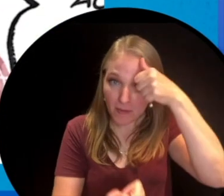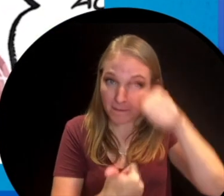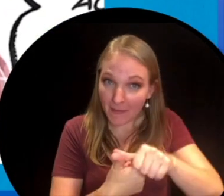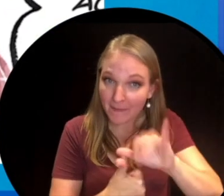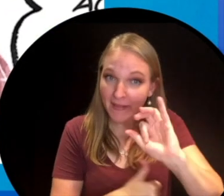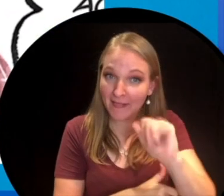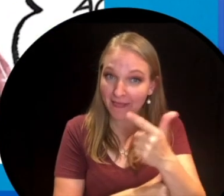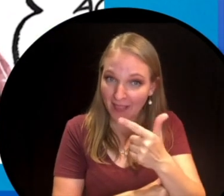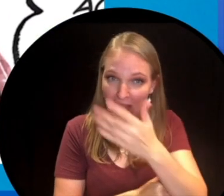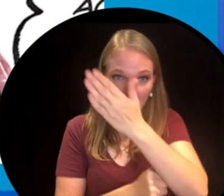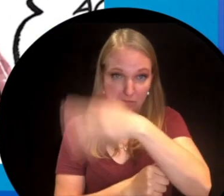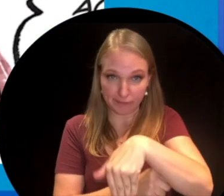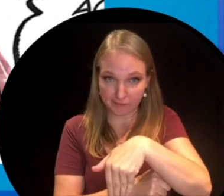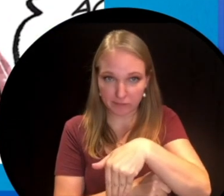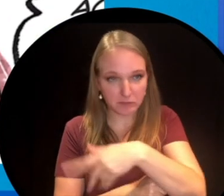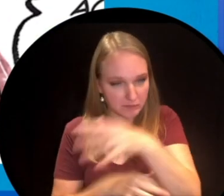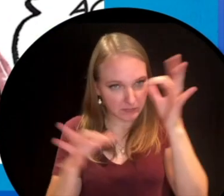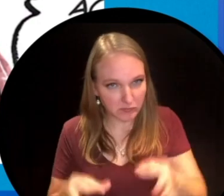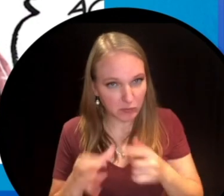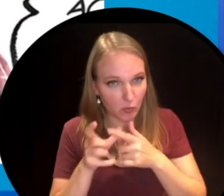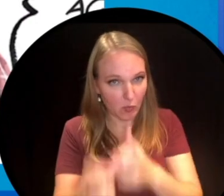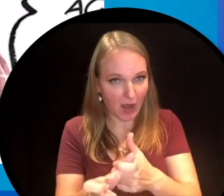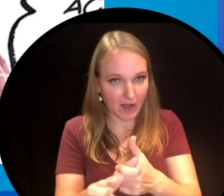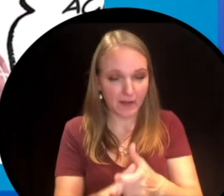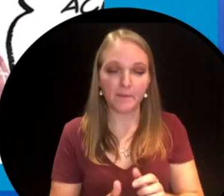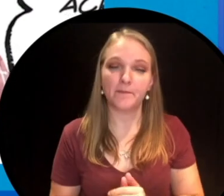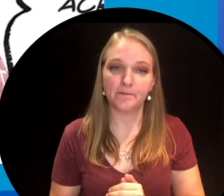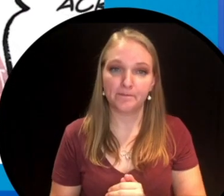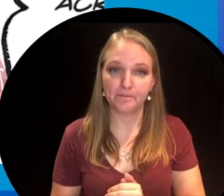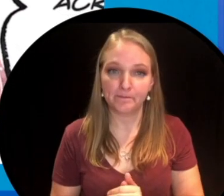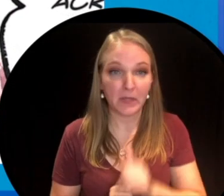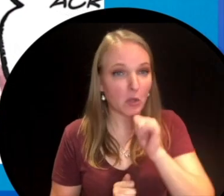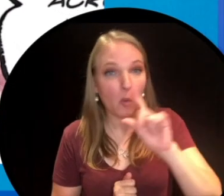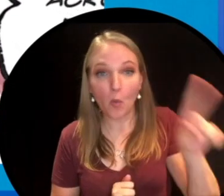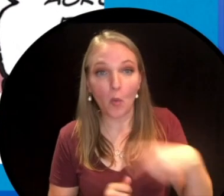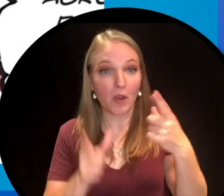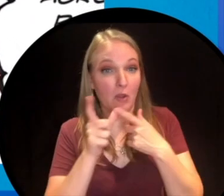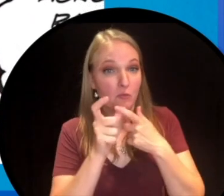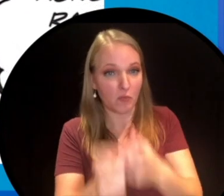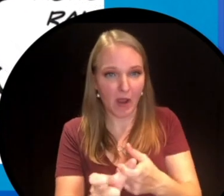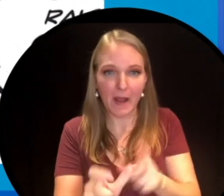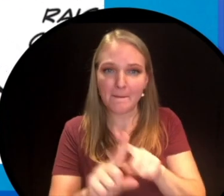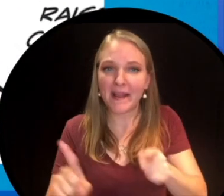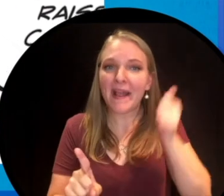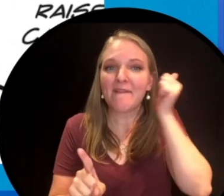who just lost most of one of his legs to cancer but he not only was going to run across Canada,